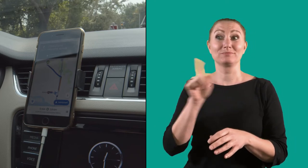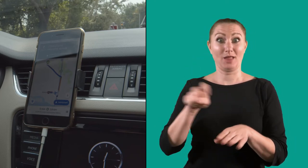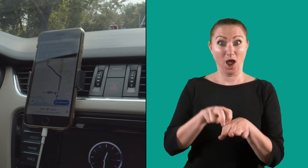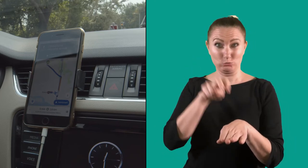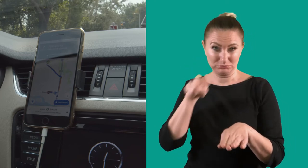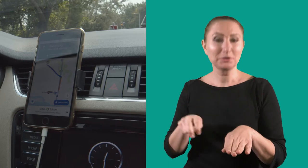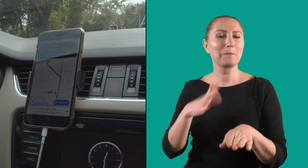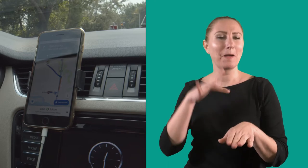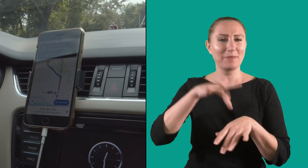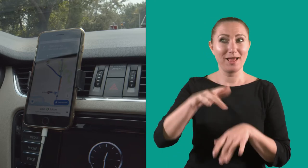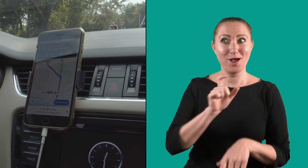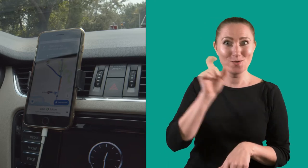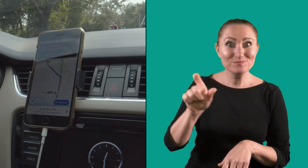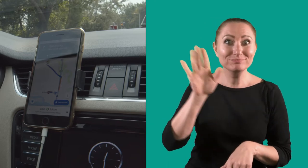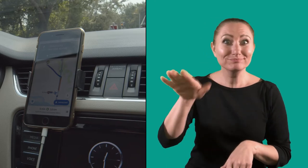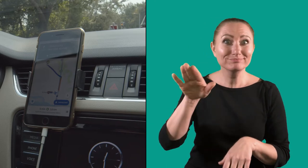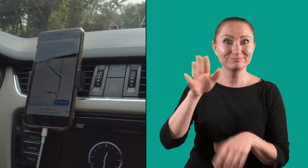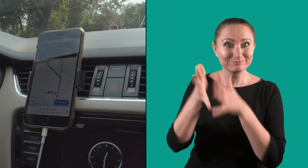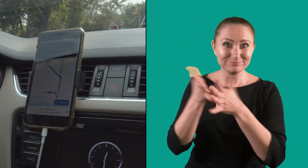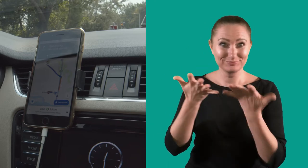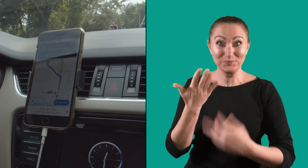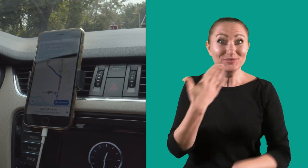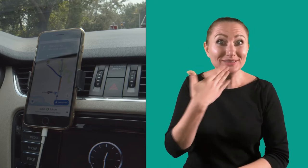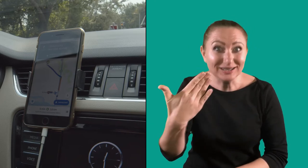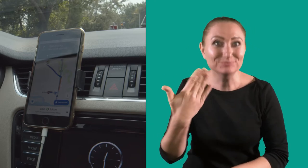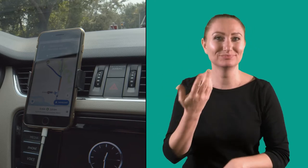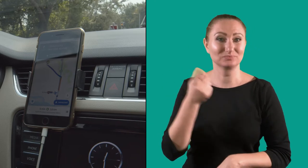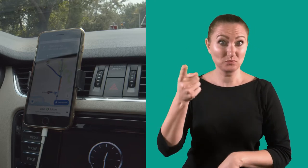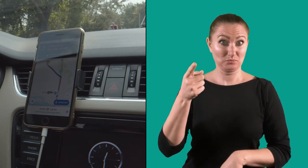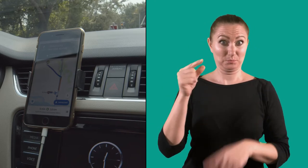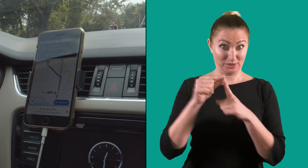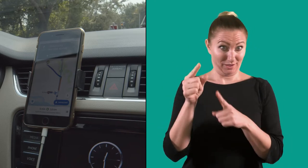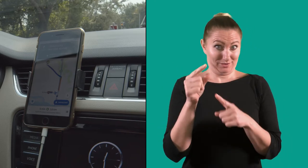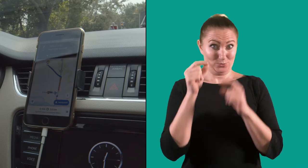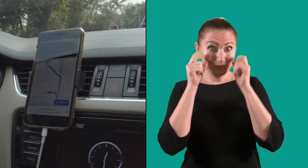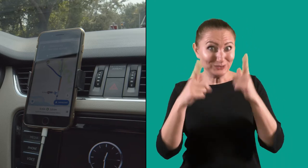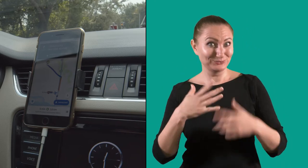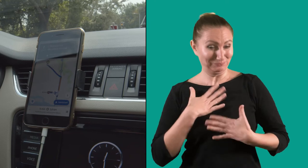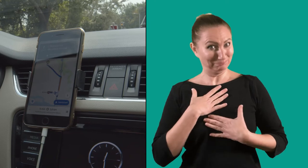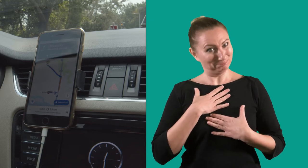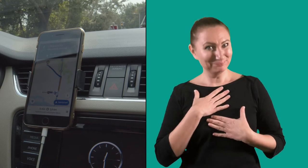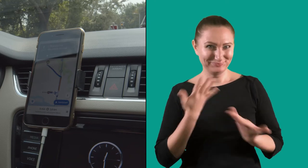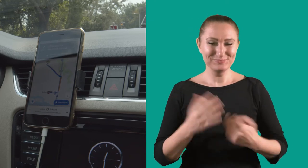After getting out of the car, some customers thank Patrik with a sign language which surprised him.